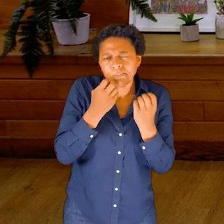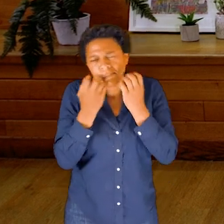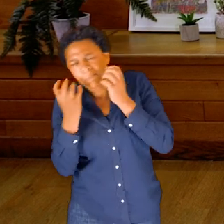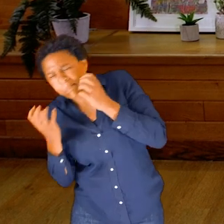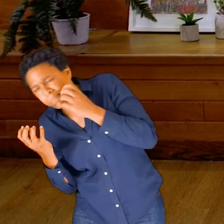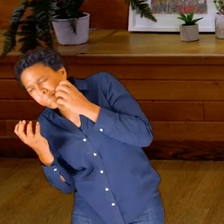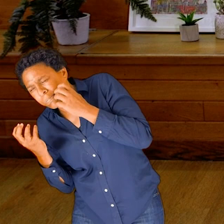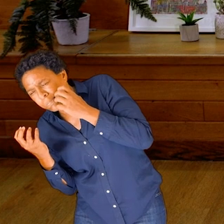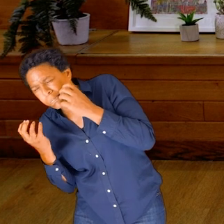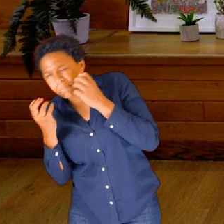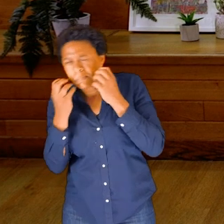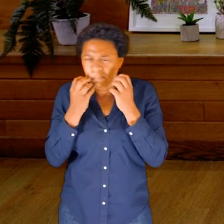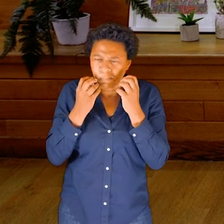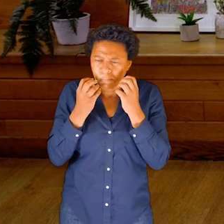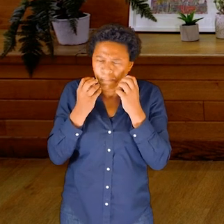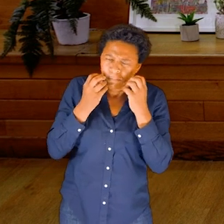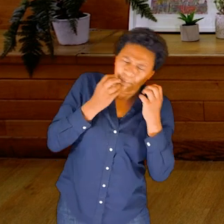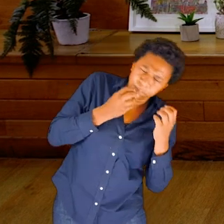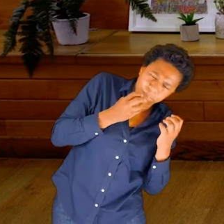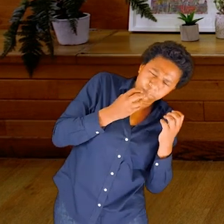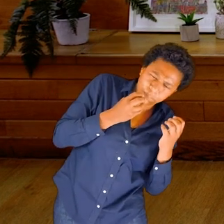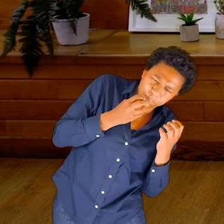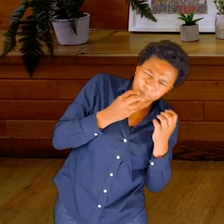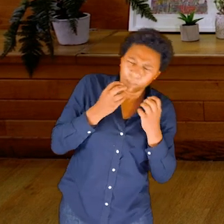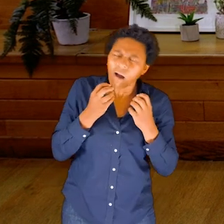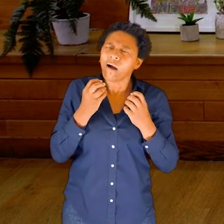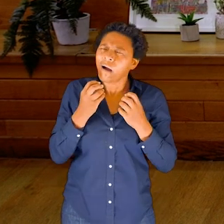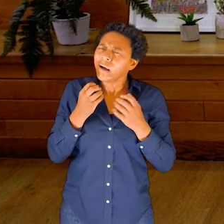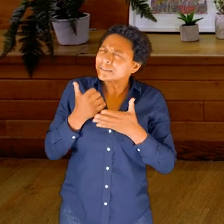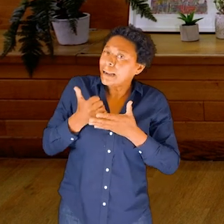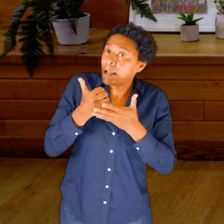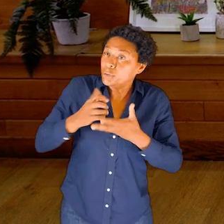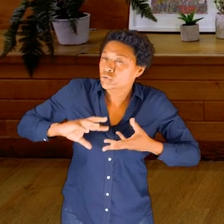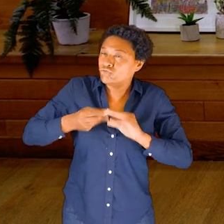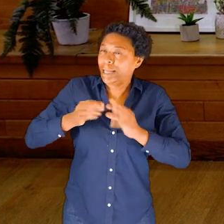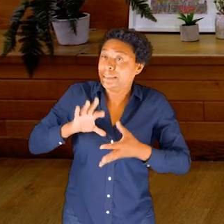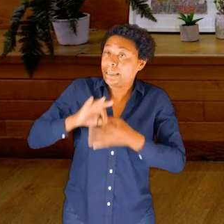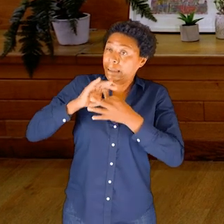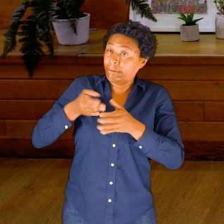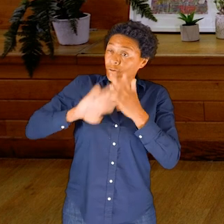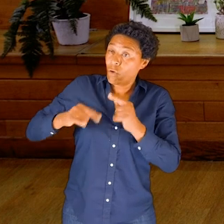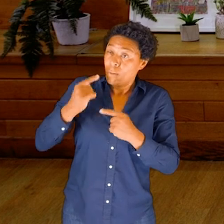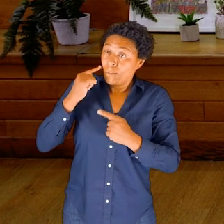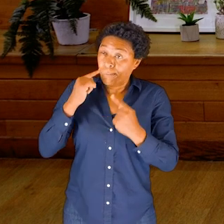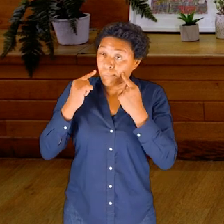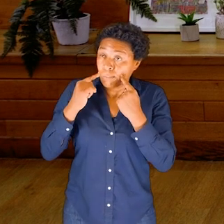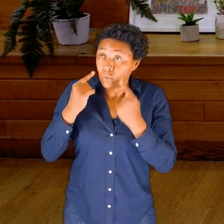And just play a little bit, shifting gently. Or perhaps moving a little bit more.